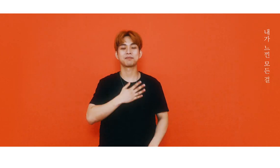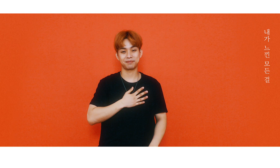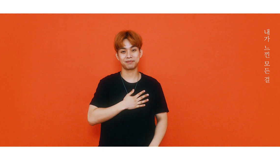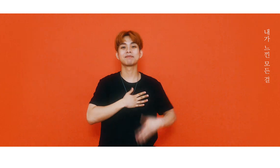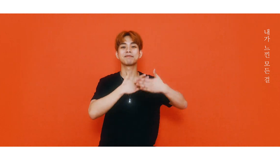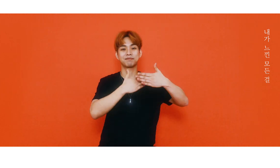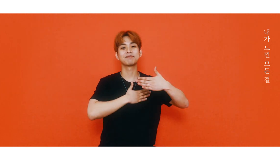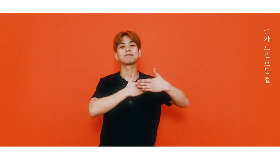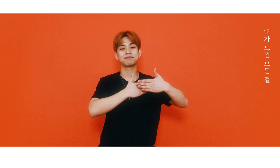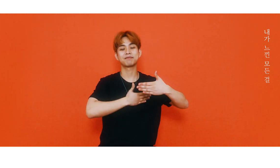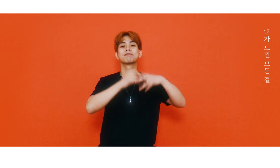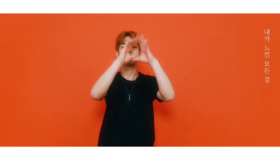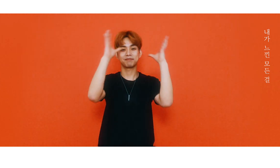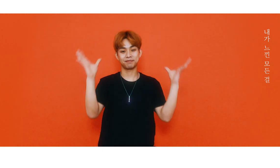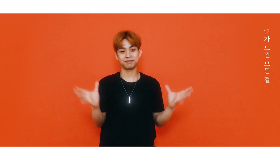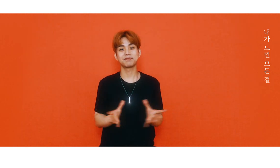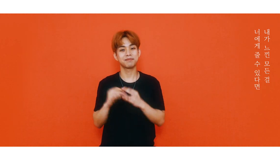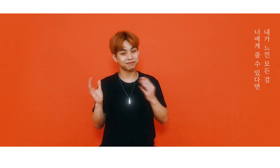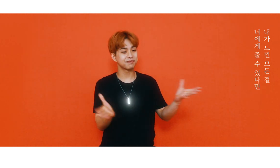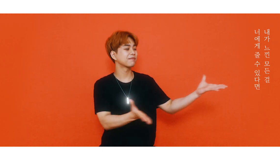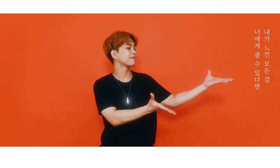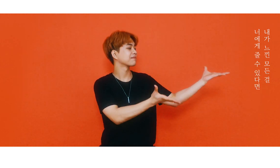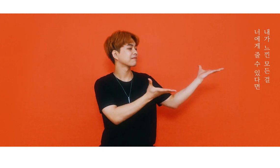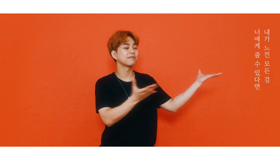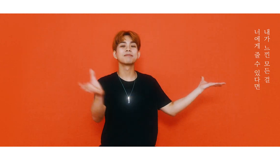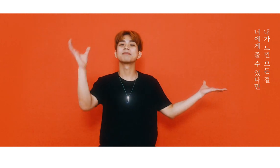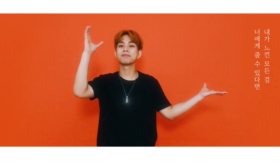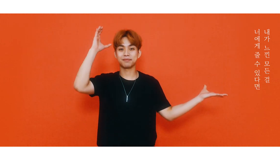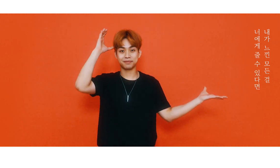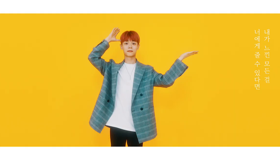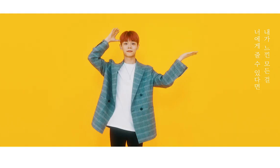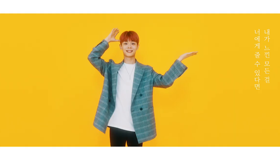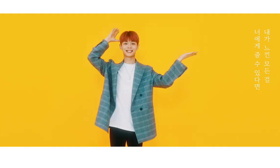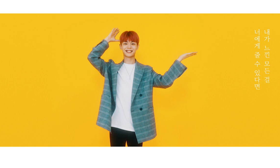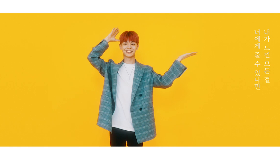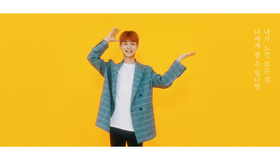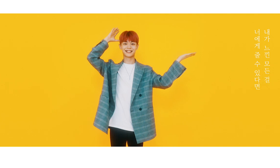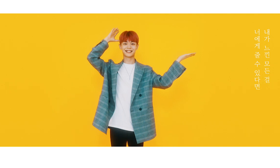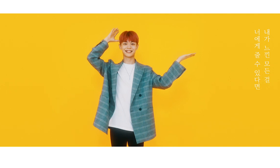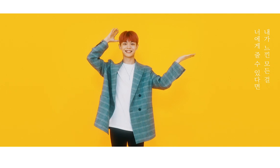If I could give you everything I felt